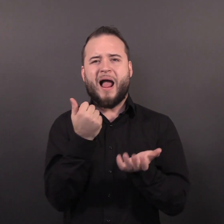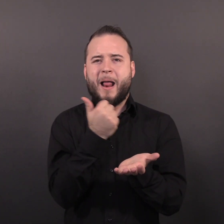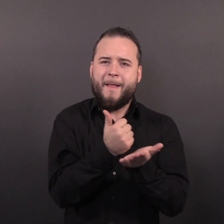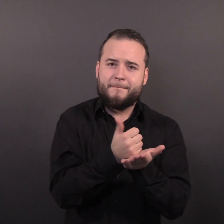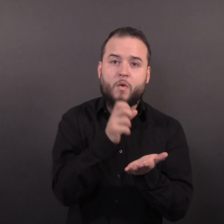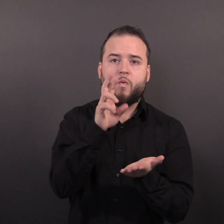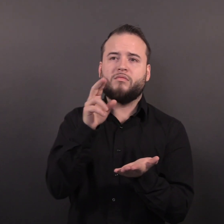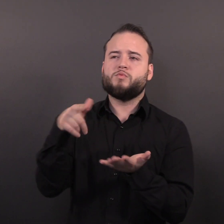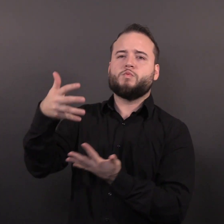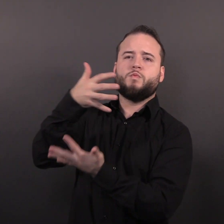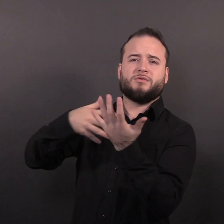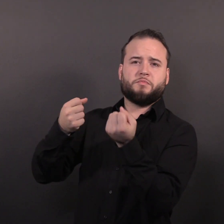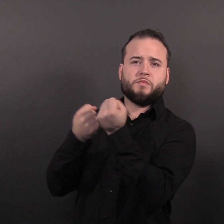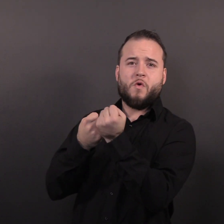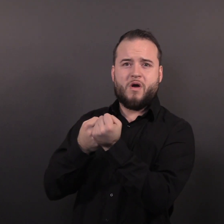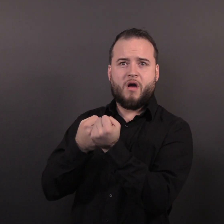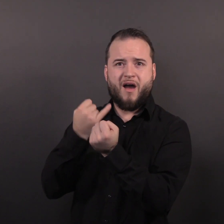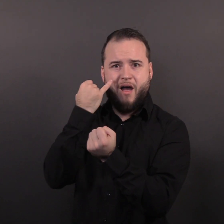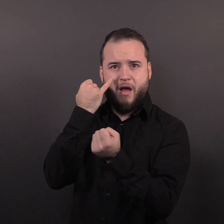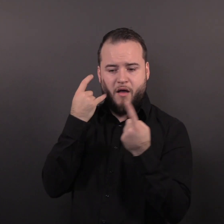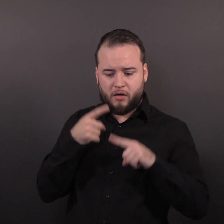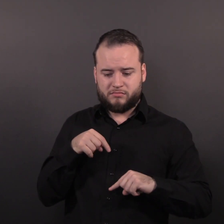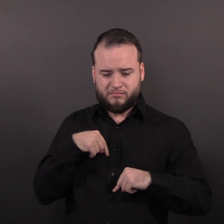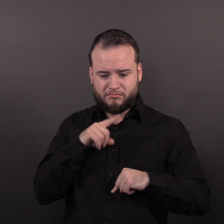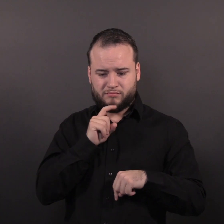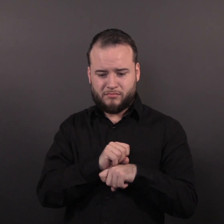if you have symptoms that could be monkeypox.